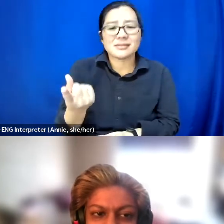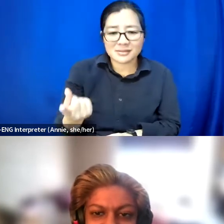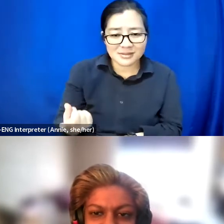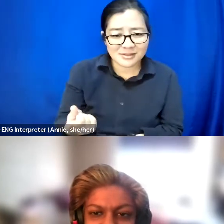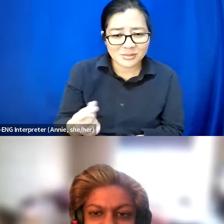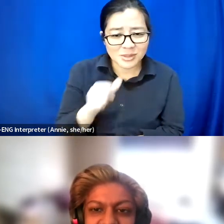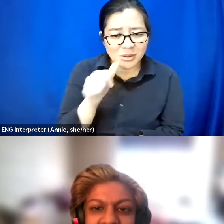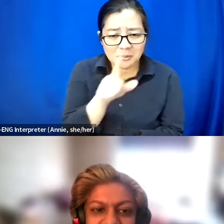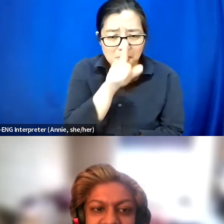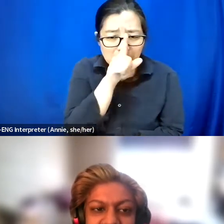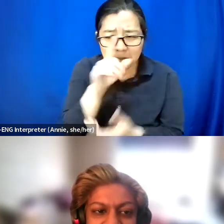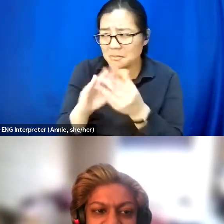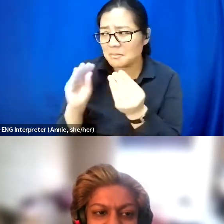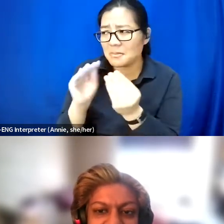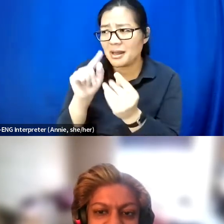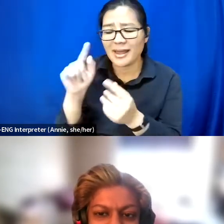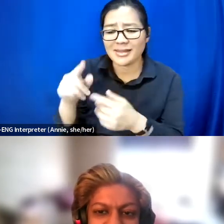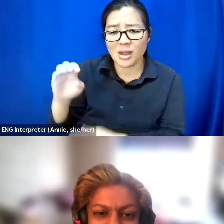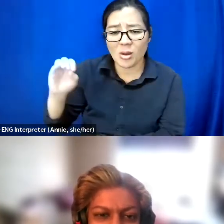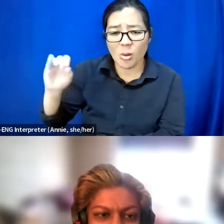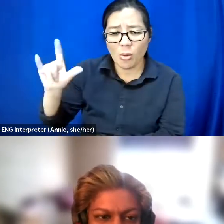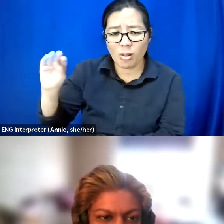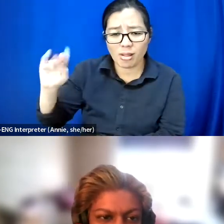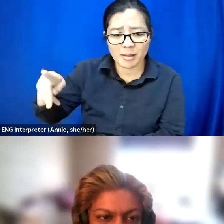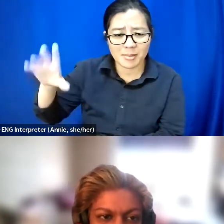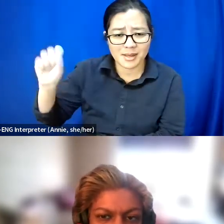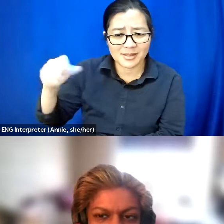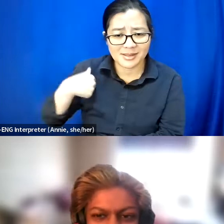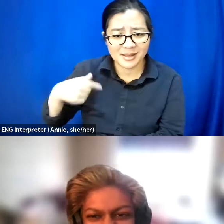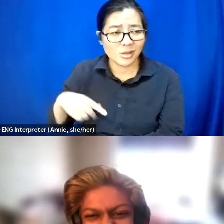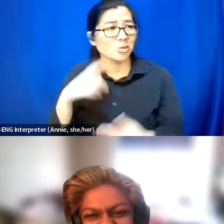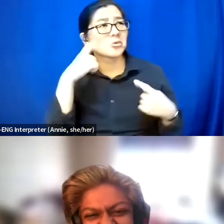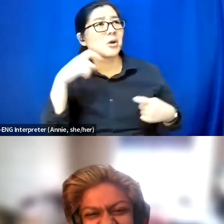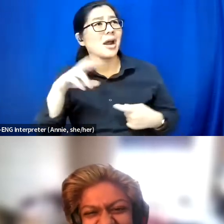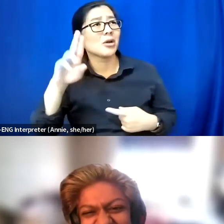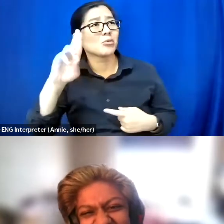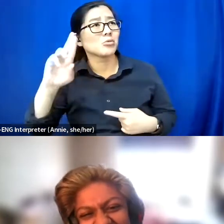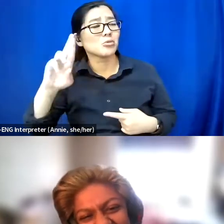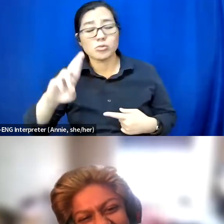like you're going to cry watching rugby -- do they rugby at the Olympics? I don't even know.